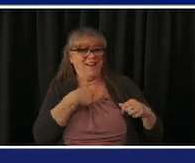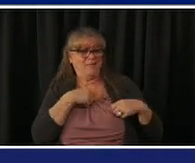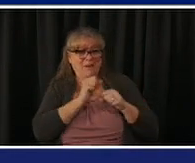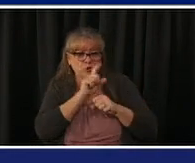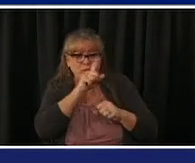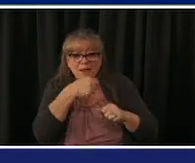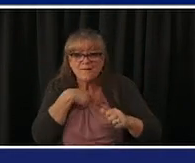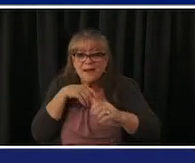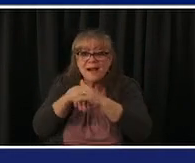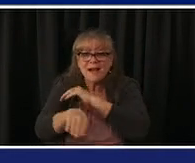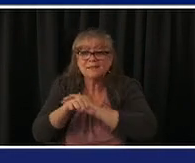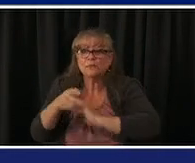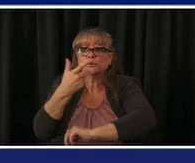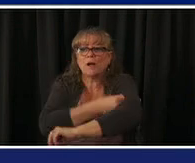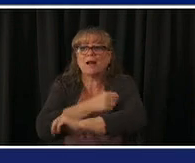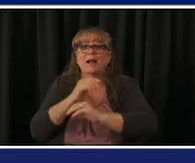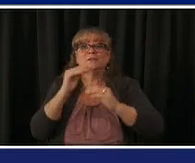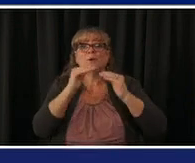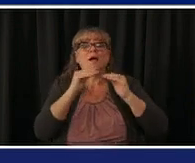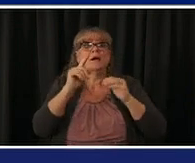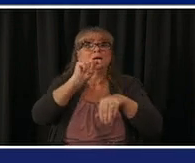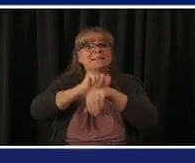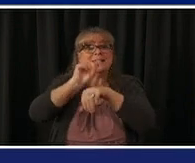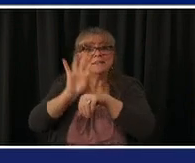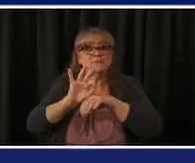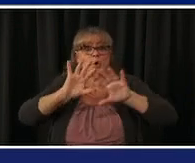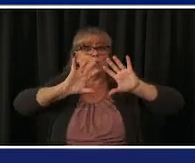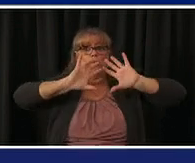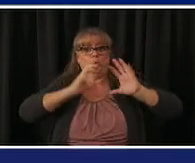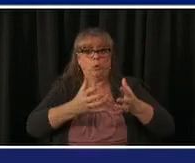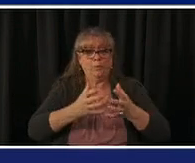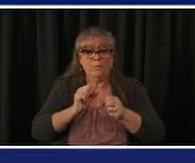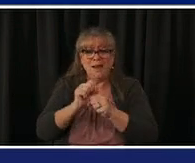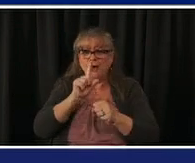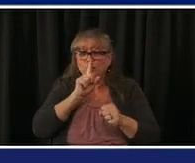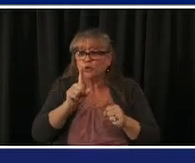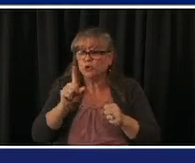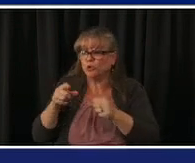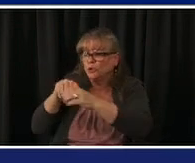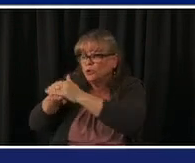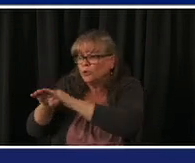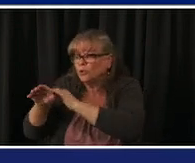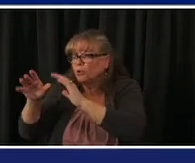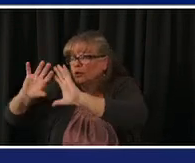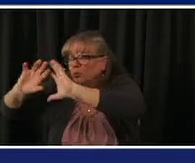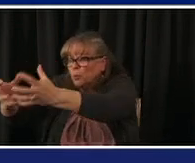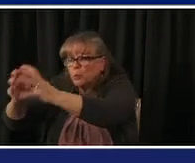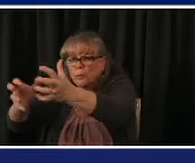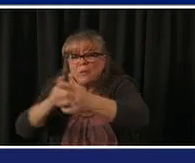clinics wherever help is needed so any community organization that serves underserved coloradans